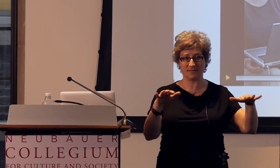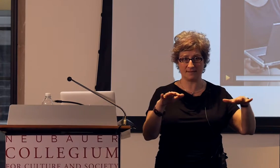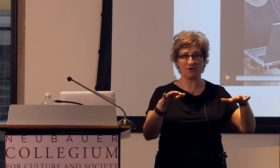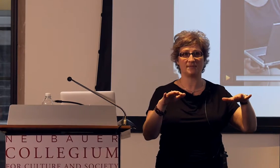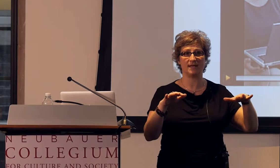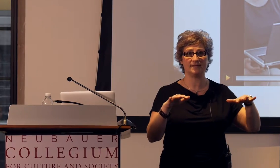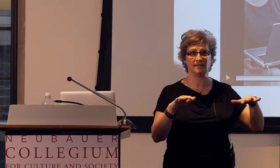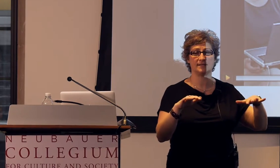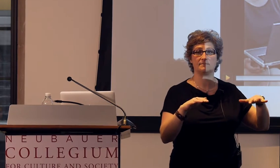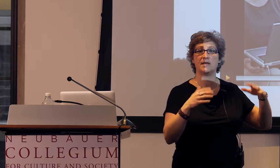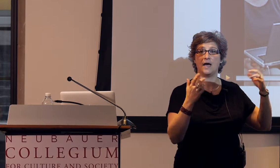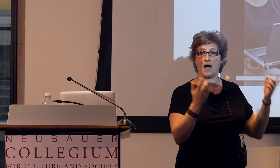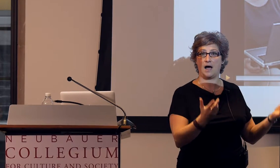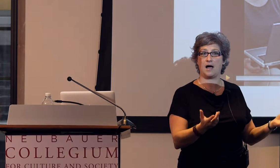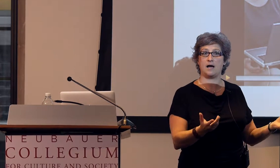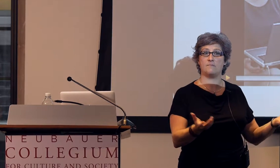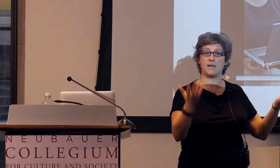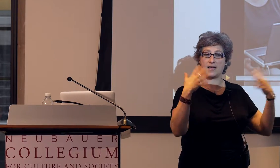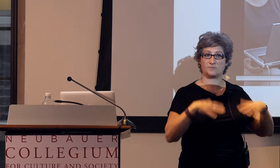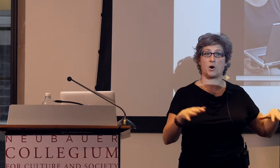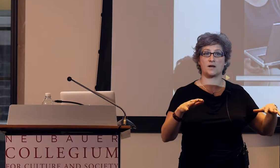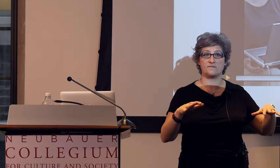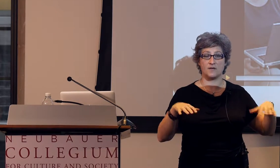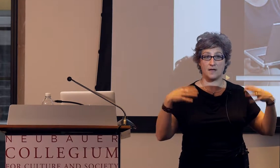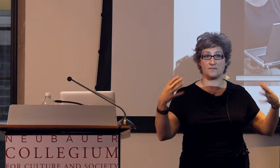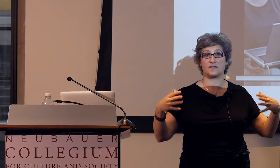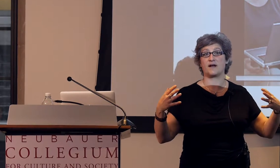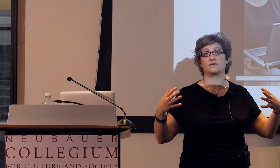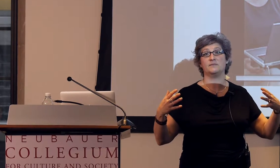using the homesign system as part of the theoretical